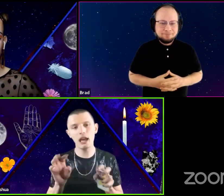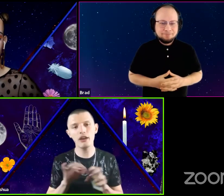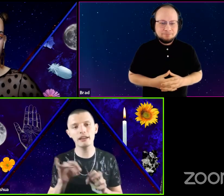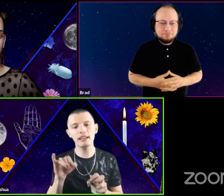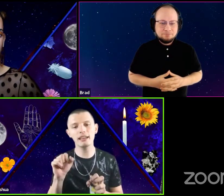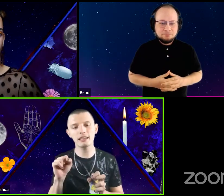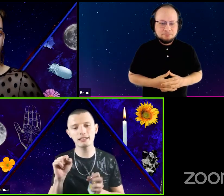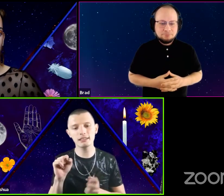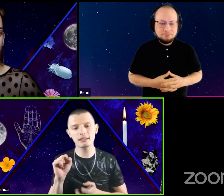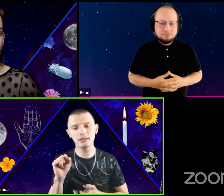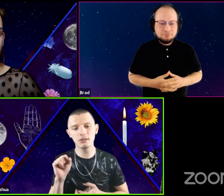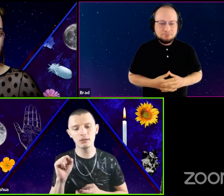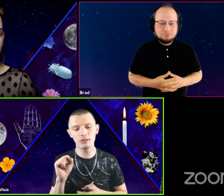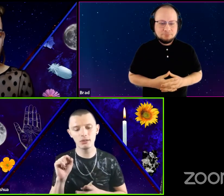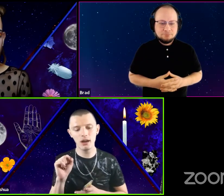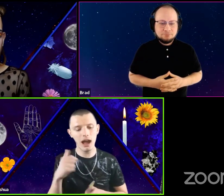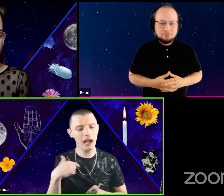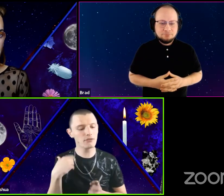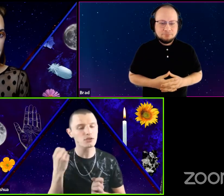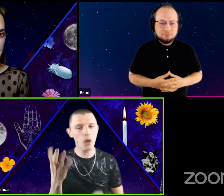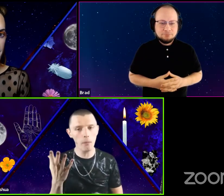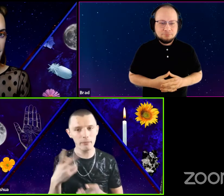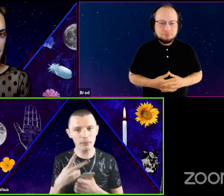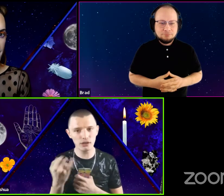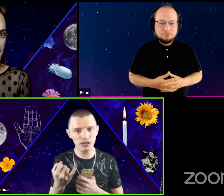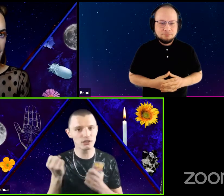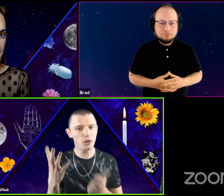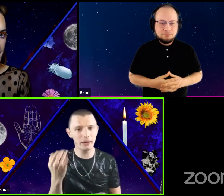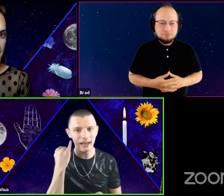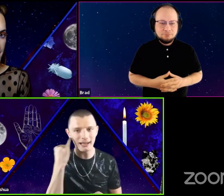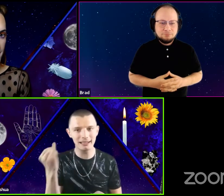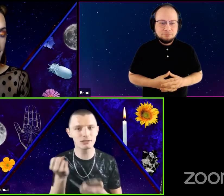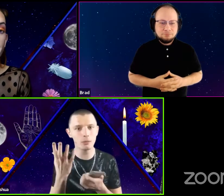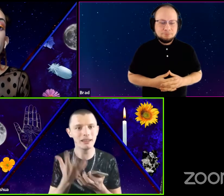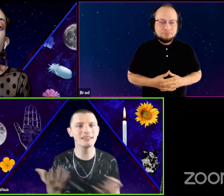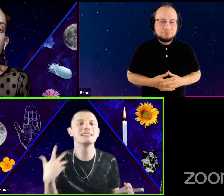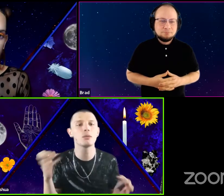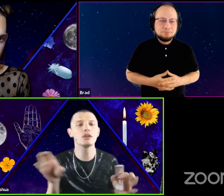Clarity is, I have so many projects, so many ideas, so many things I want to do.